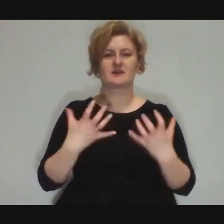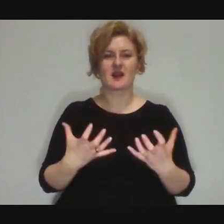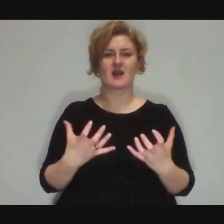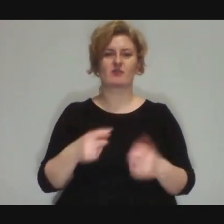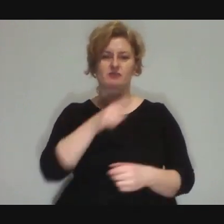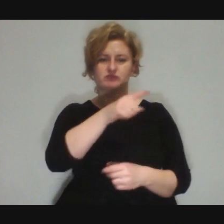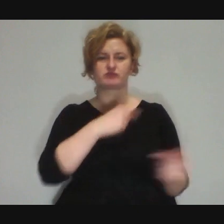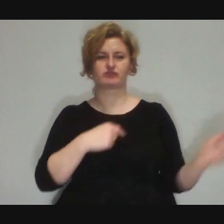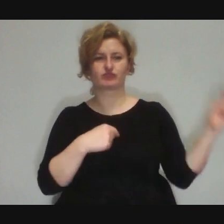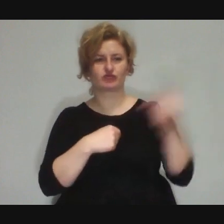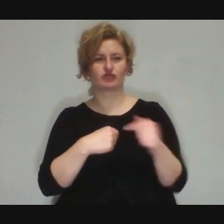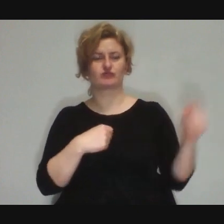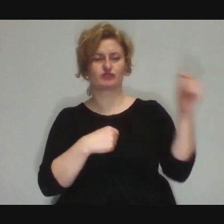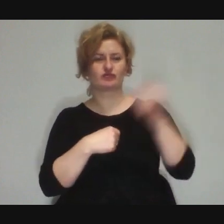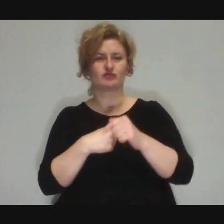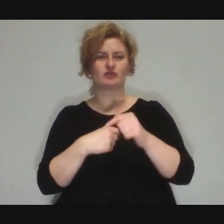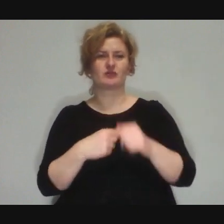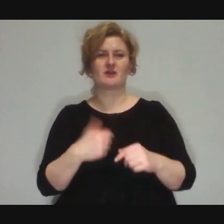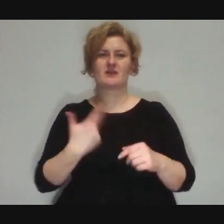so let's not do such stupid things.